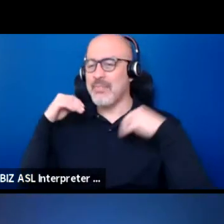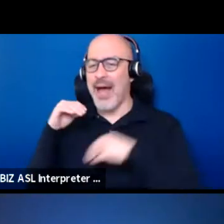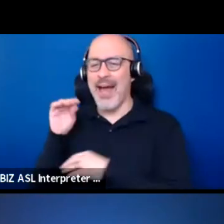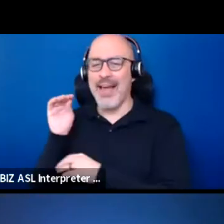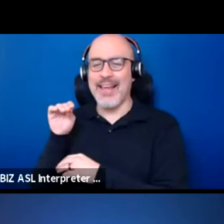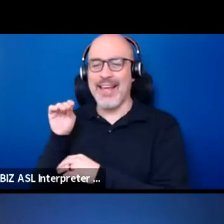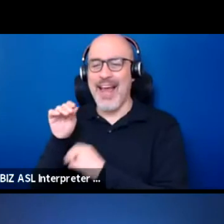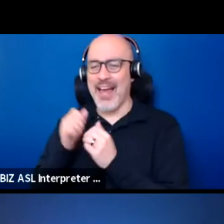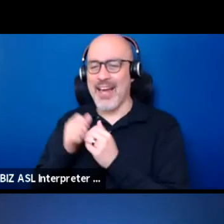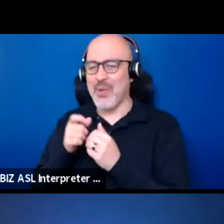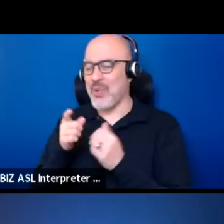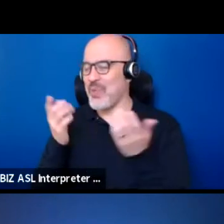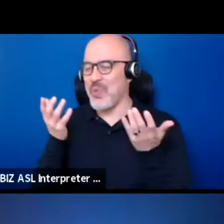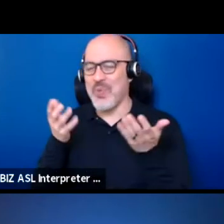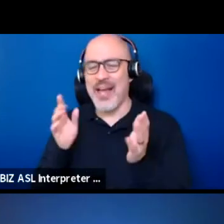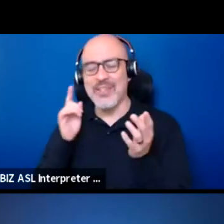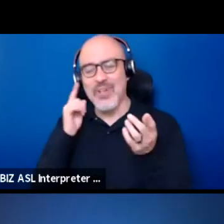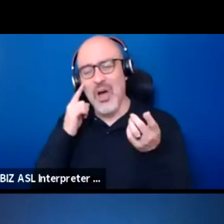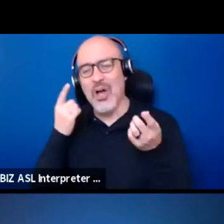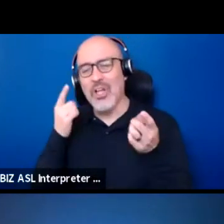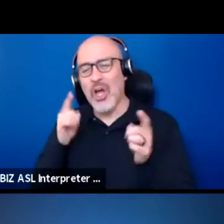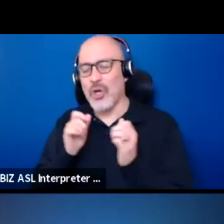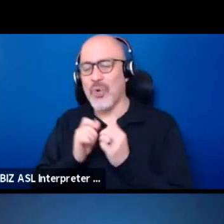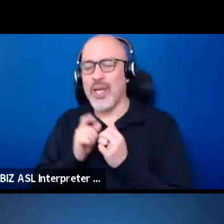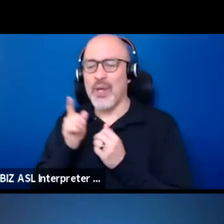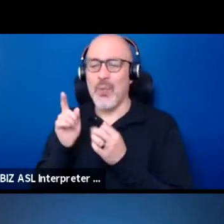agreeing with everything you're saying as per usual.